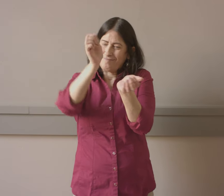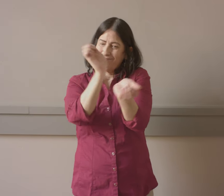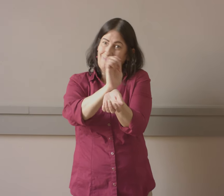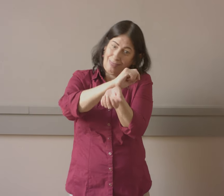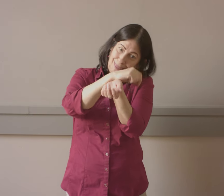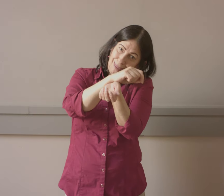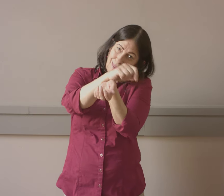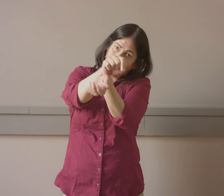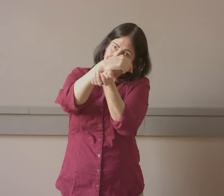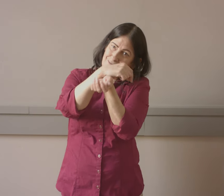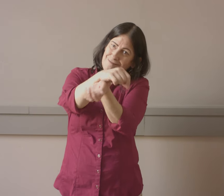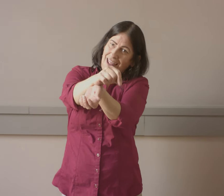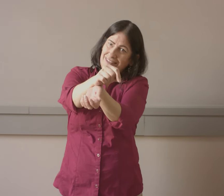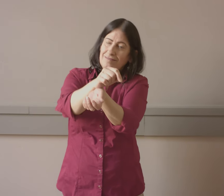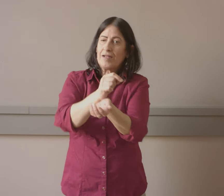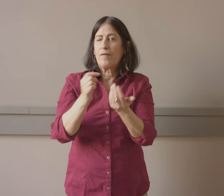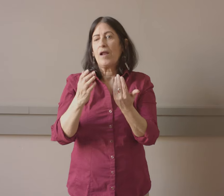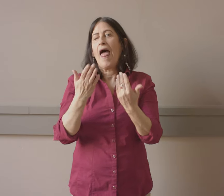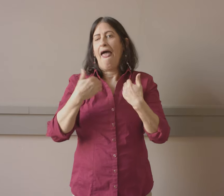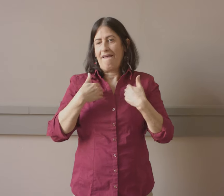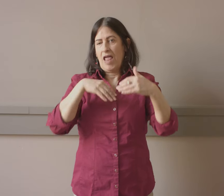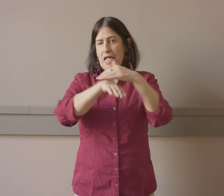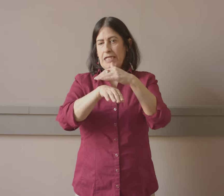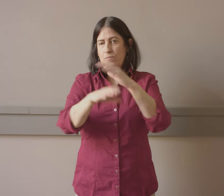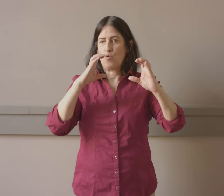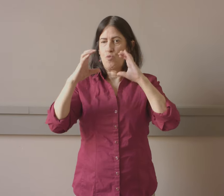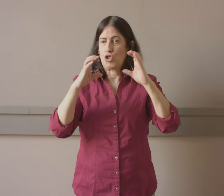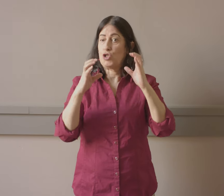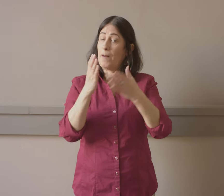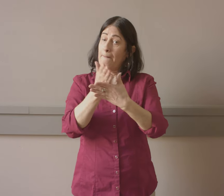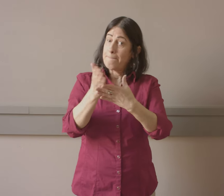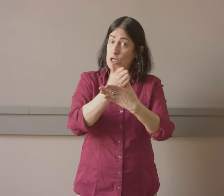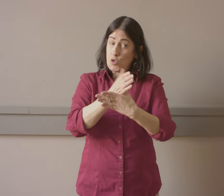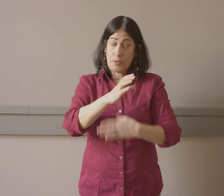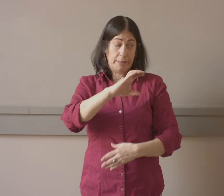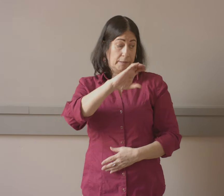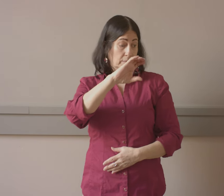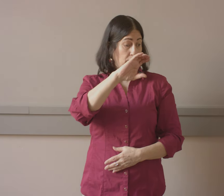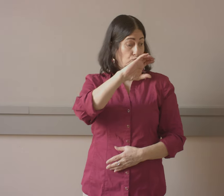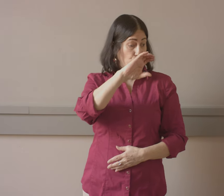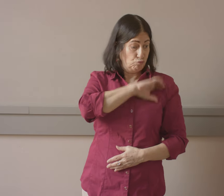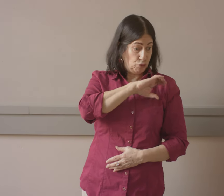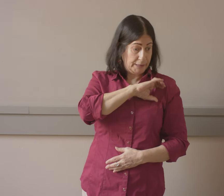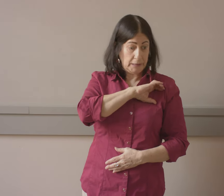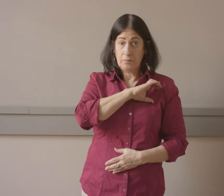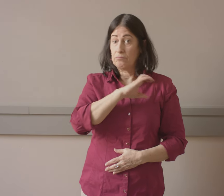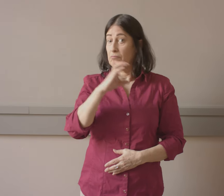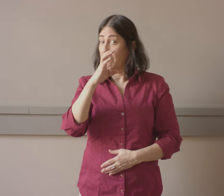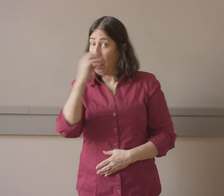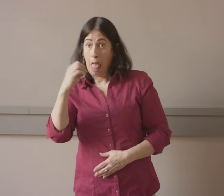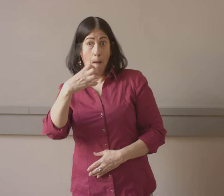back and forth. That way they have access to communication between the